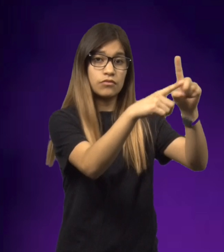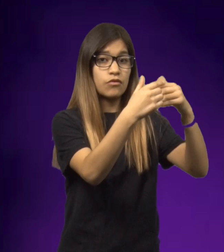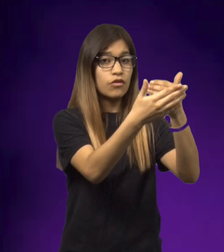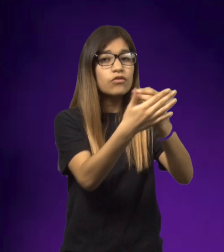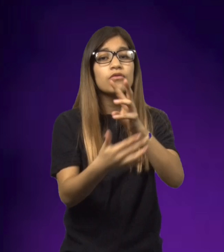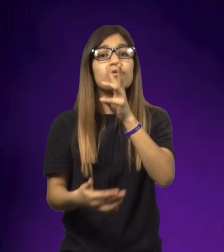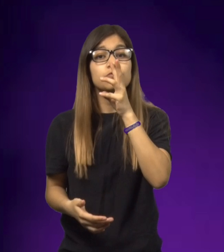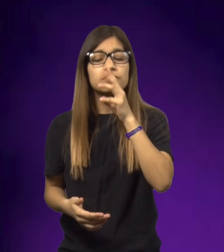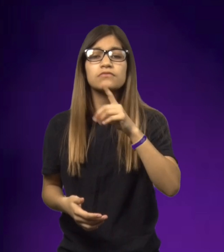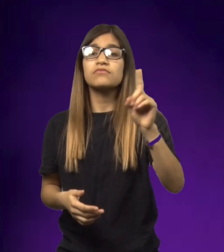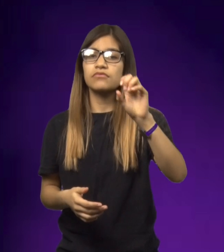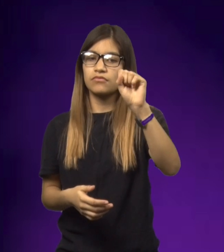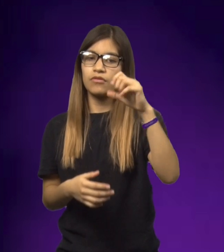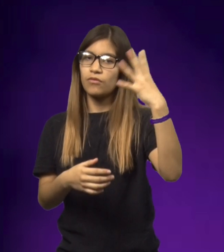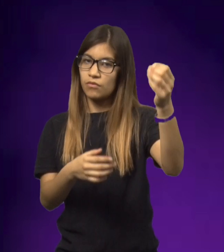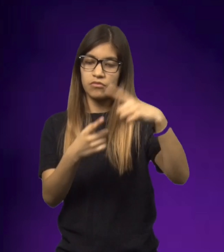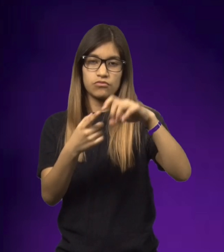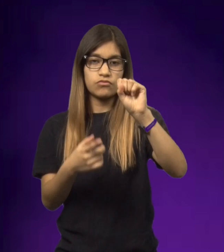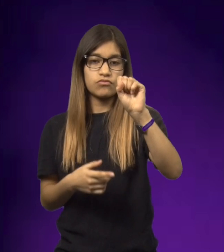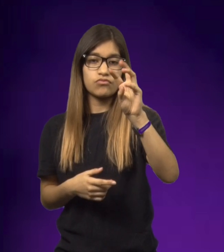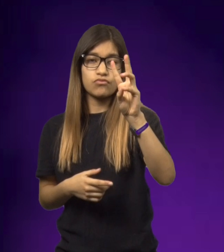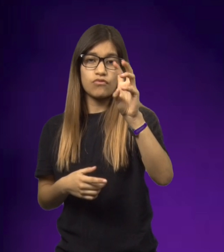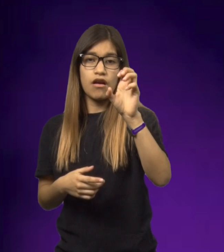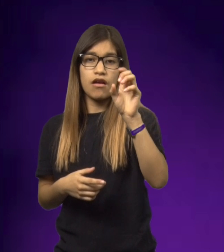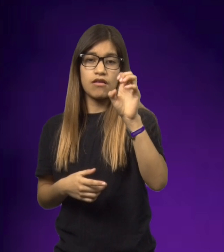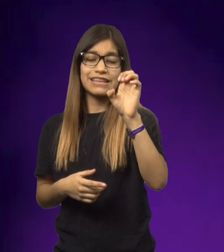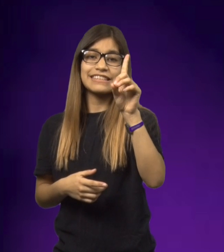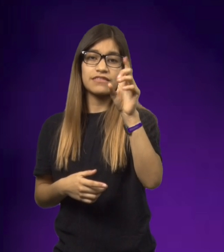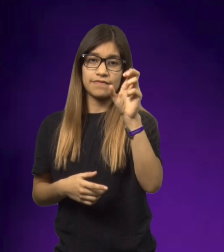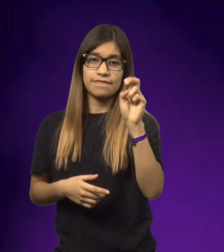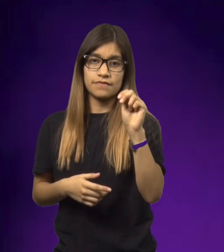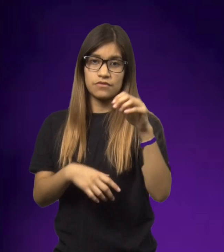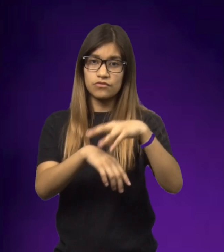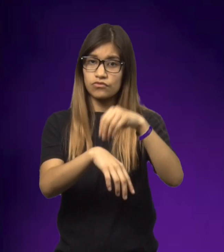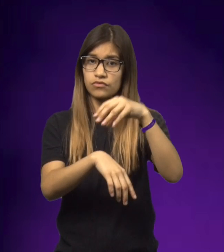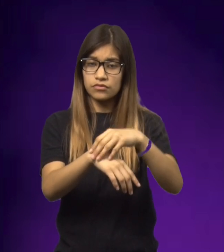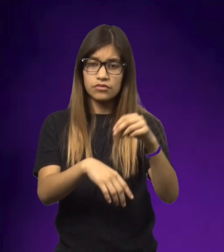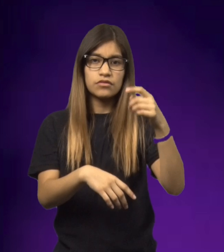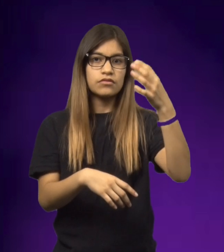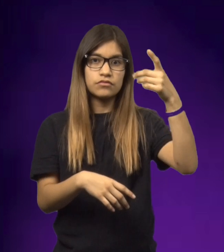They decided that Mom and the girls would go to his house. He lives near the water, very near Sweden.